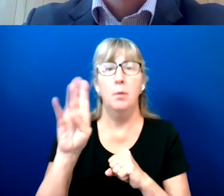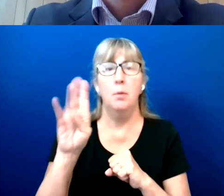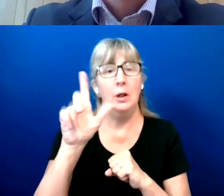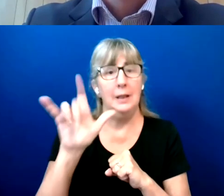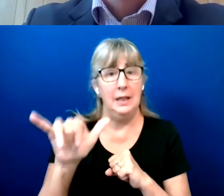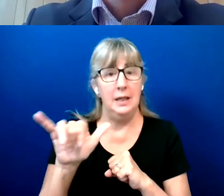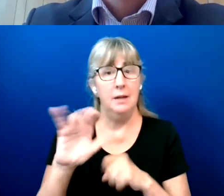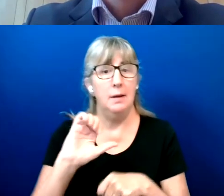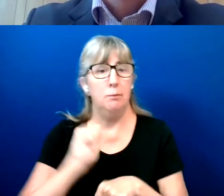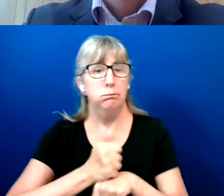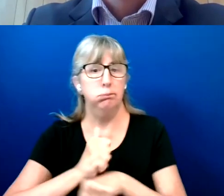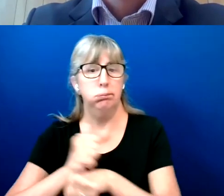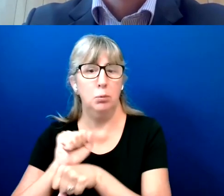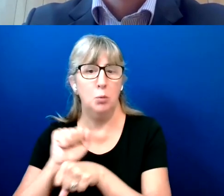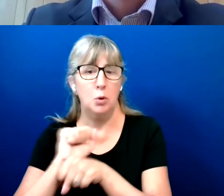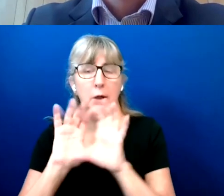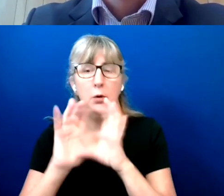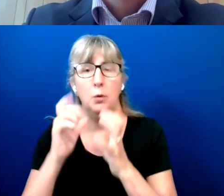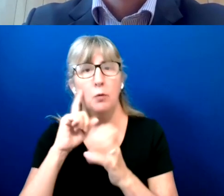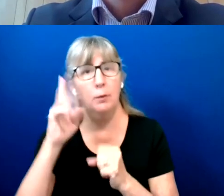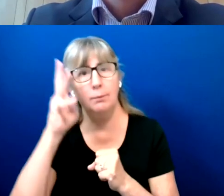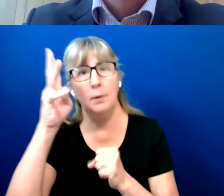California to come up with security guidelines.